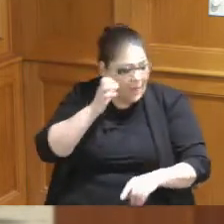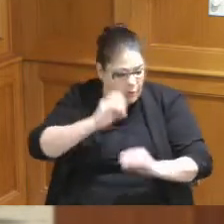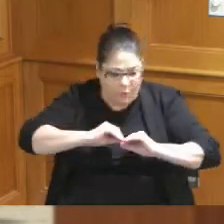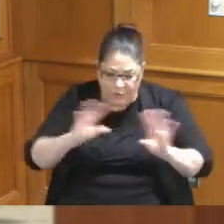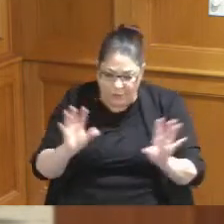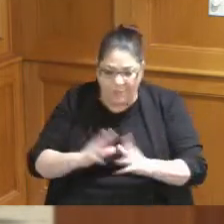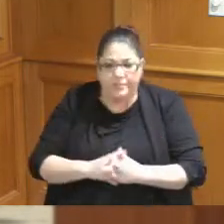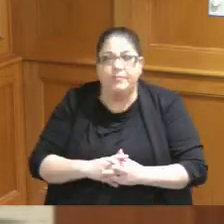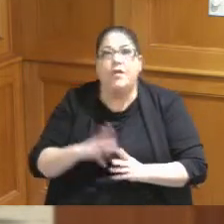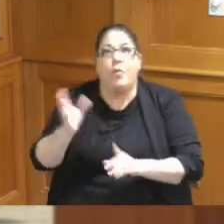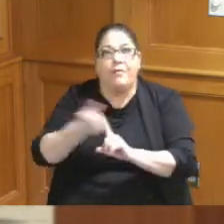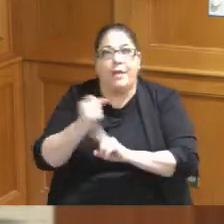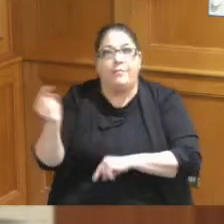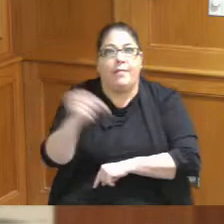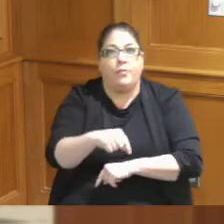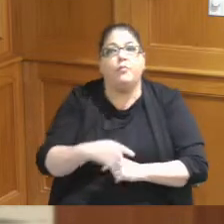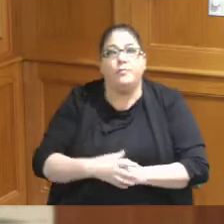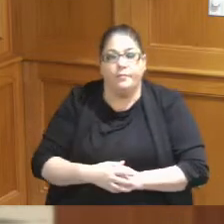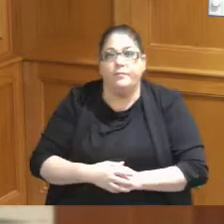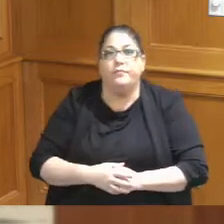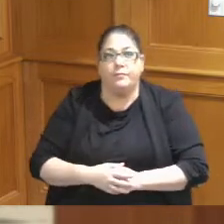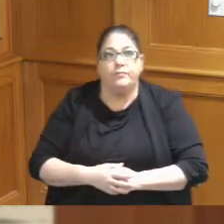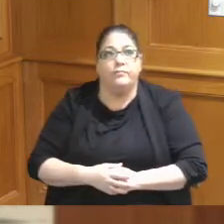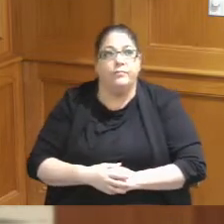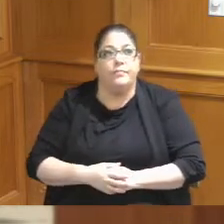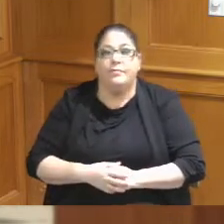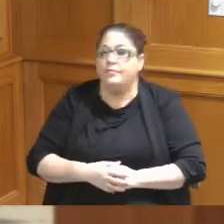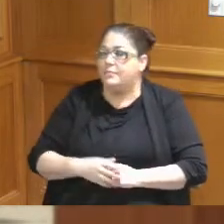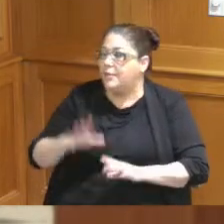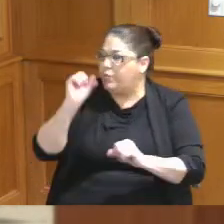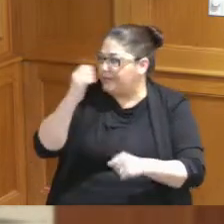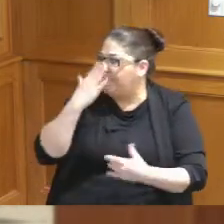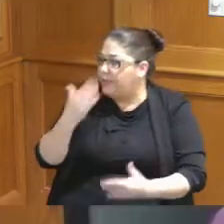I'll get them up here and I'll get them for you I appreciate it I appreciate you understanding